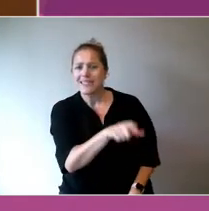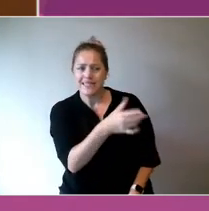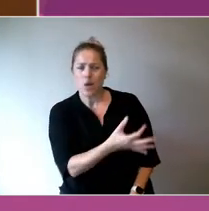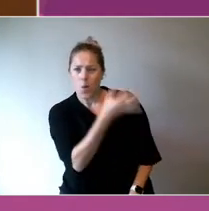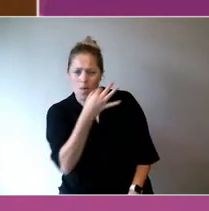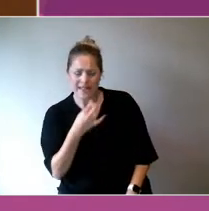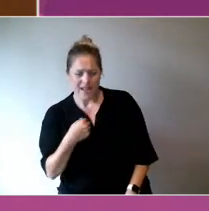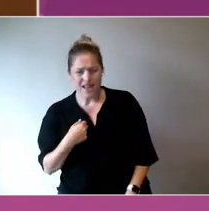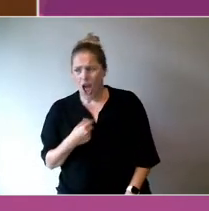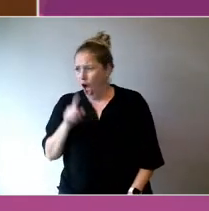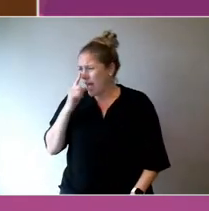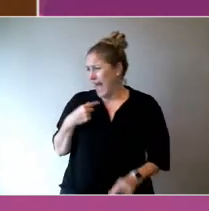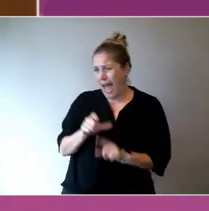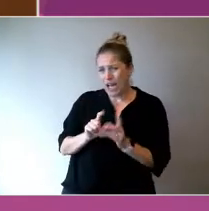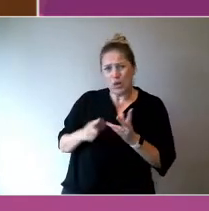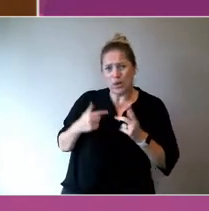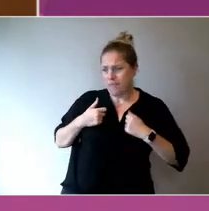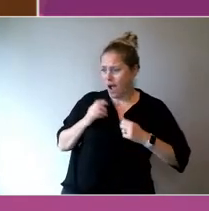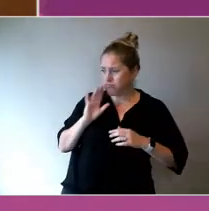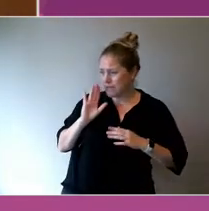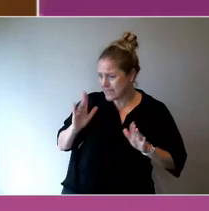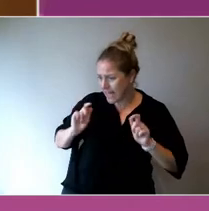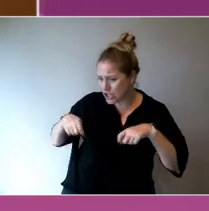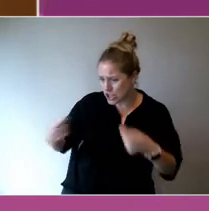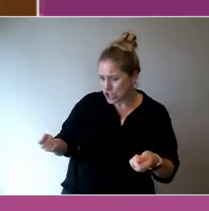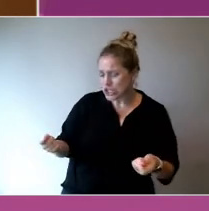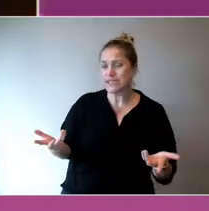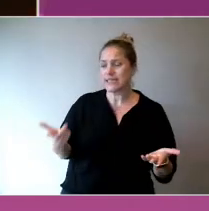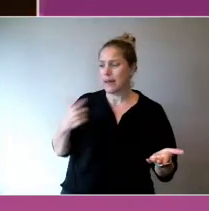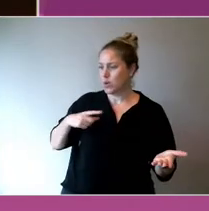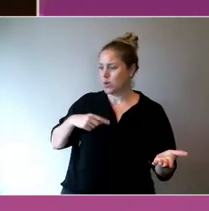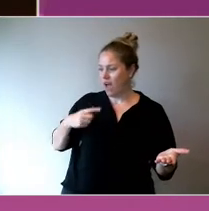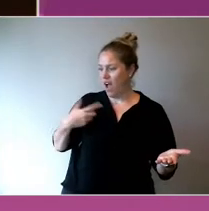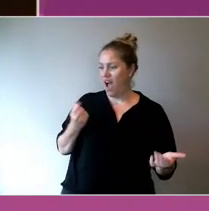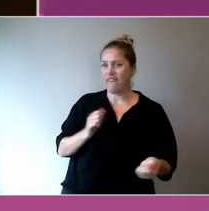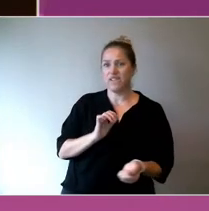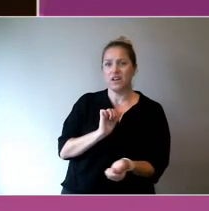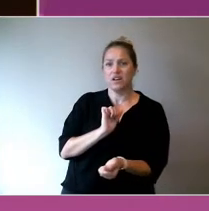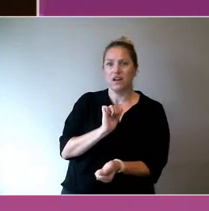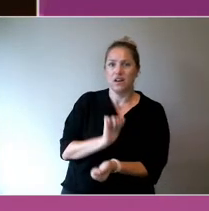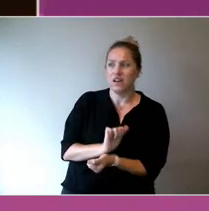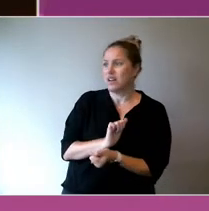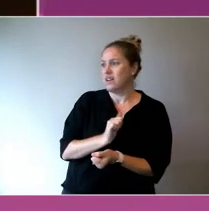going to do, because I have a resurance of my own -- recurrence of my own PTSD and I'm